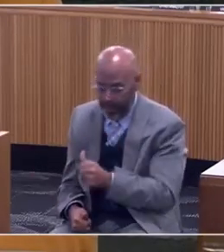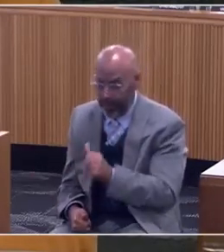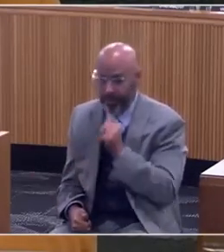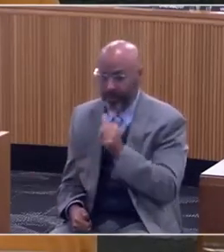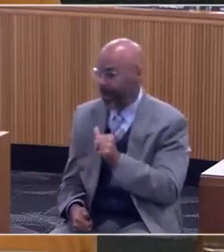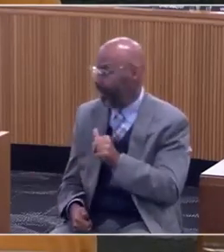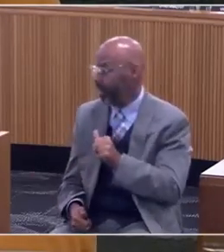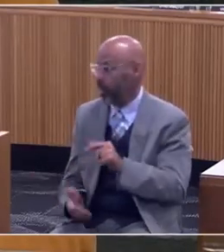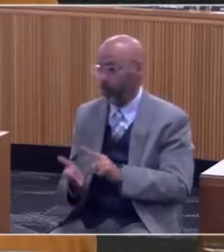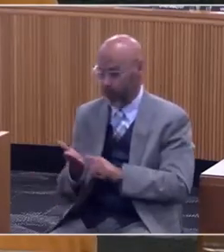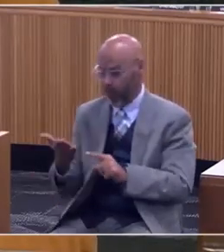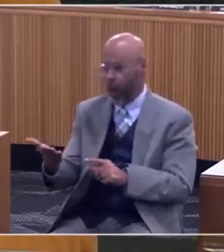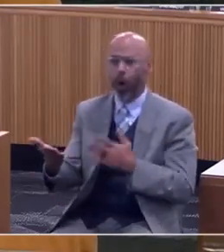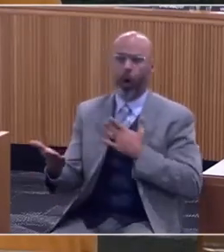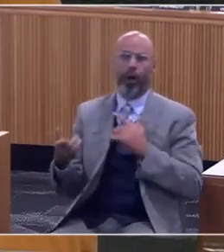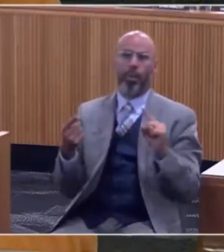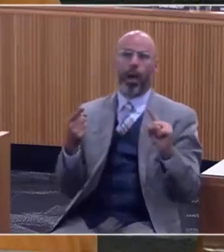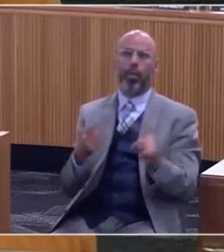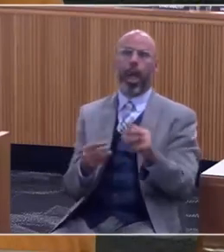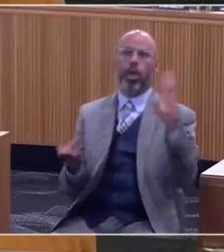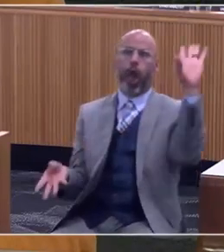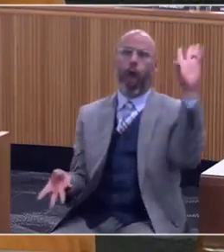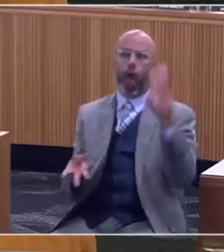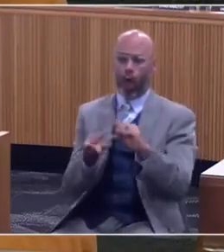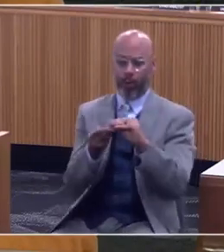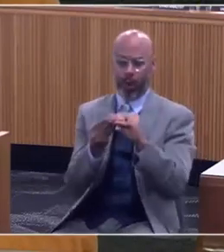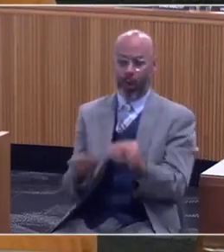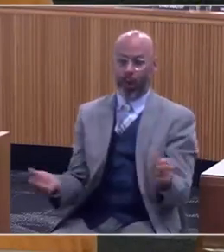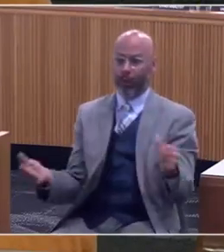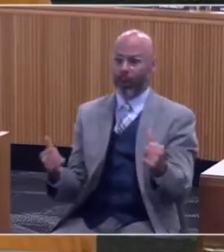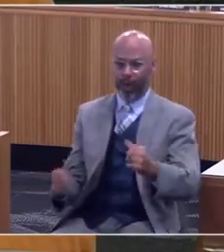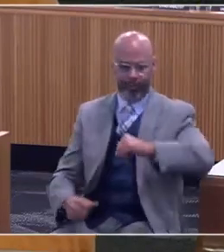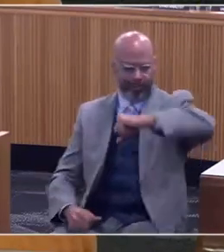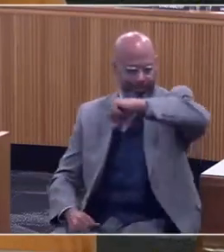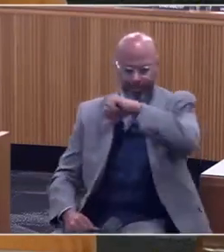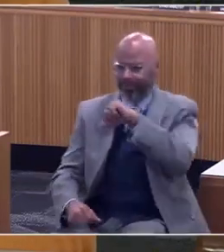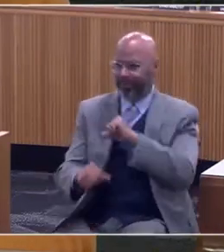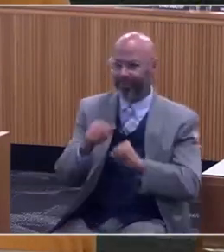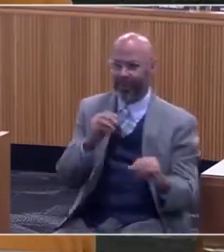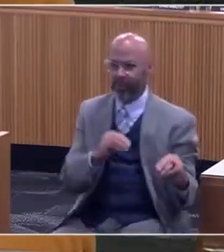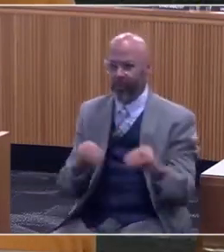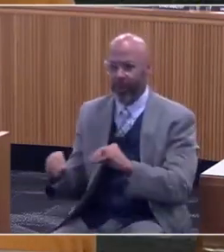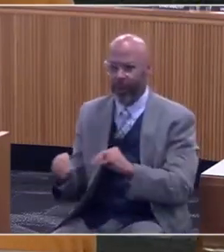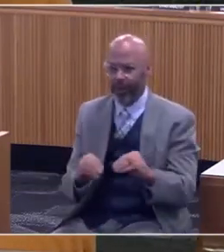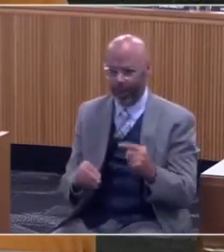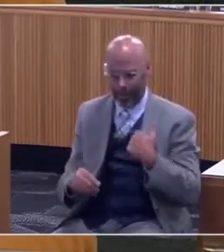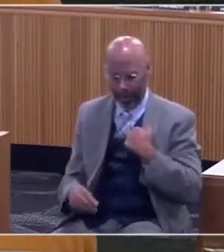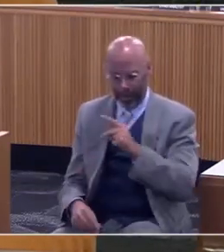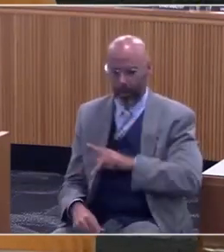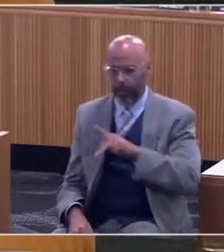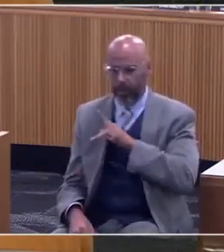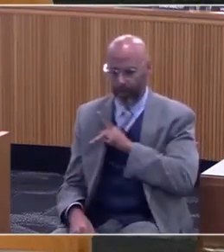"Oh, my pain went away. I have increased mobility. I personally, because of this treatment,